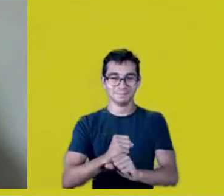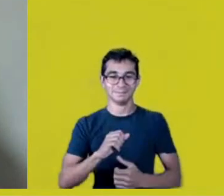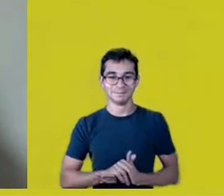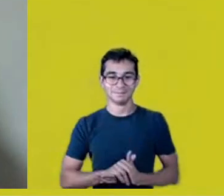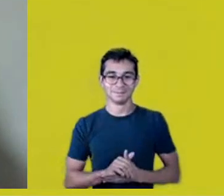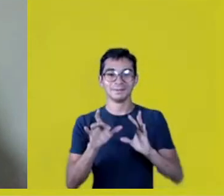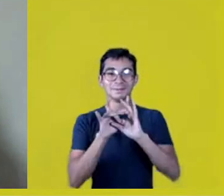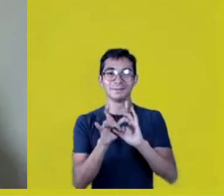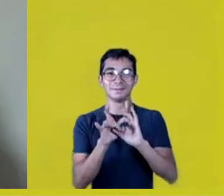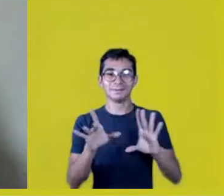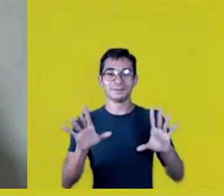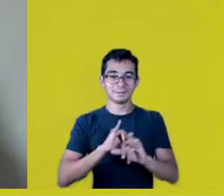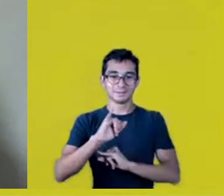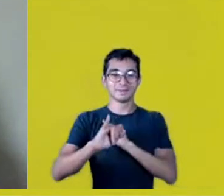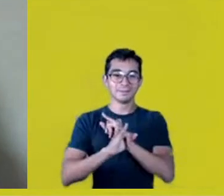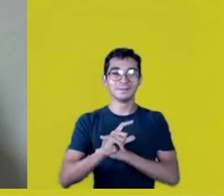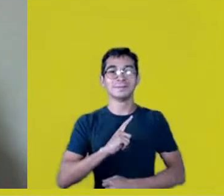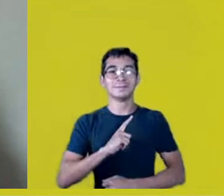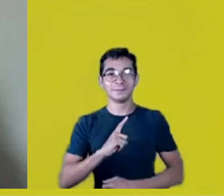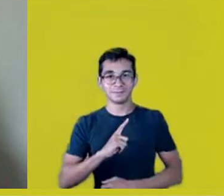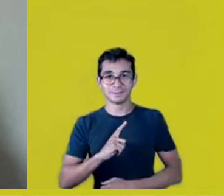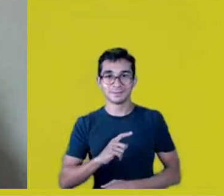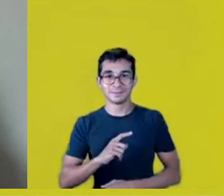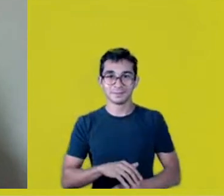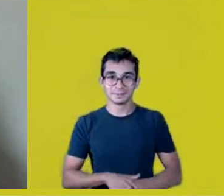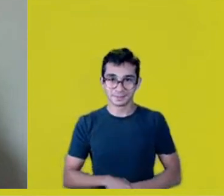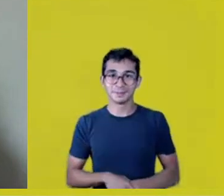so we can revisit today’s chat